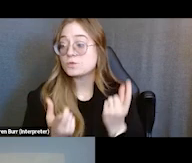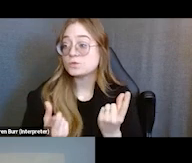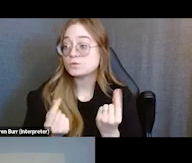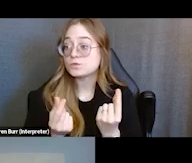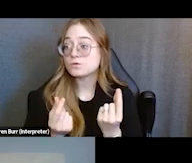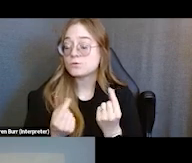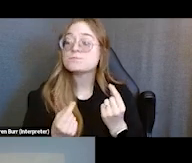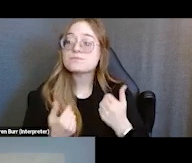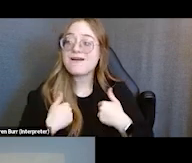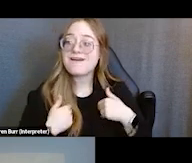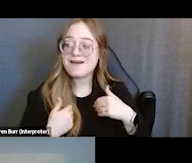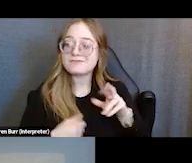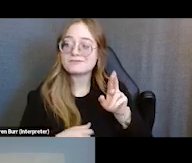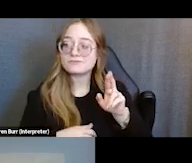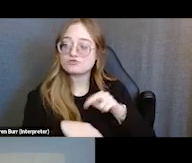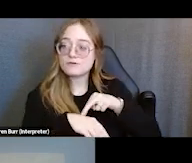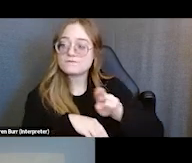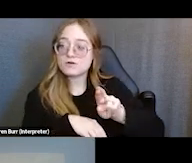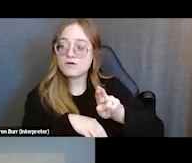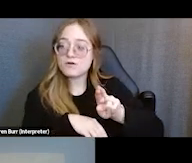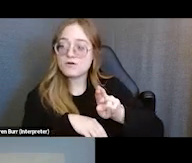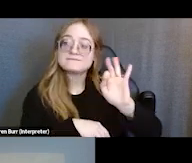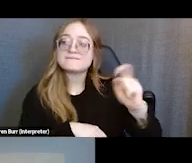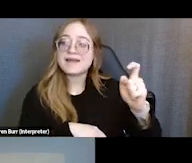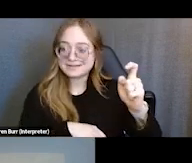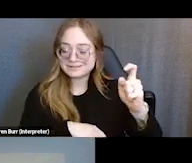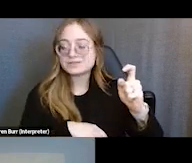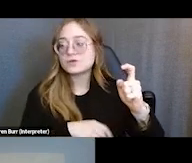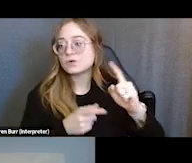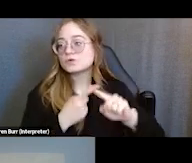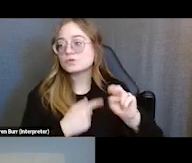to the North Florida guardian and that starts the process.